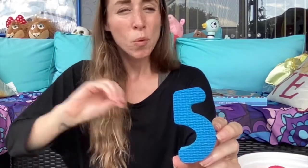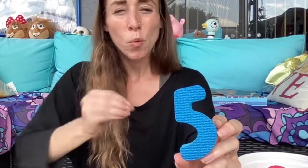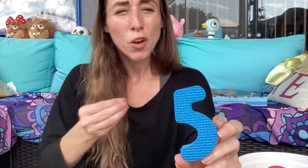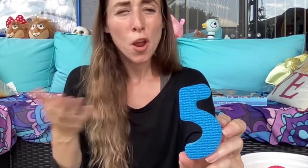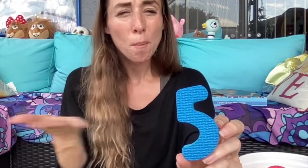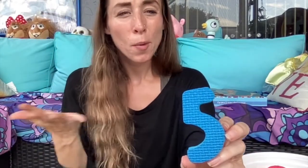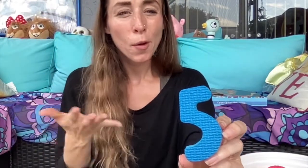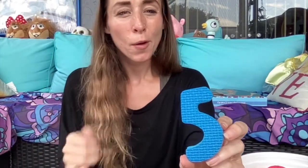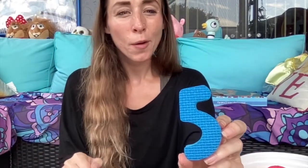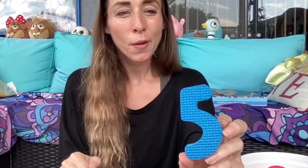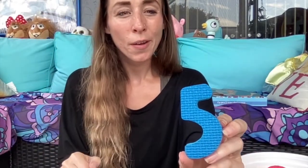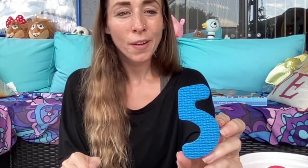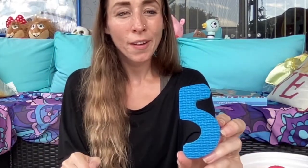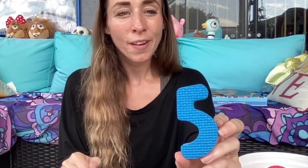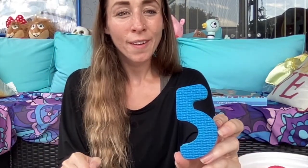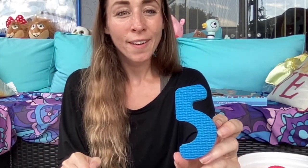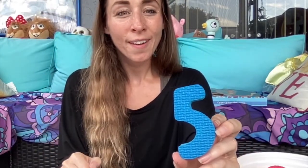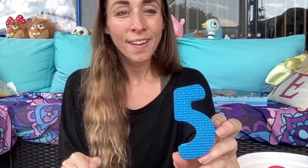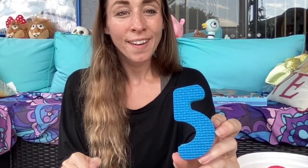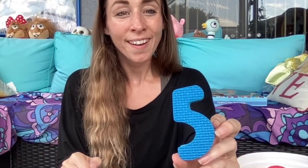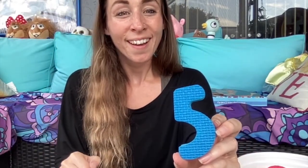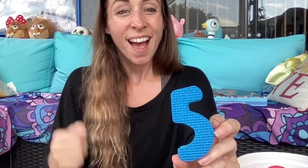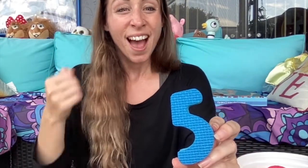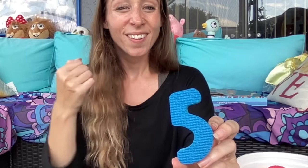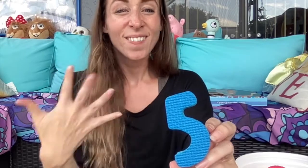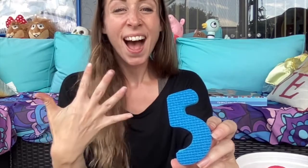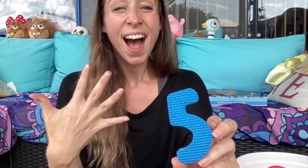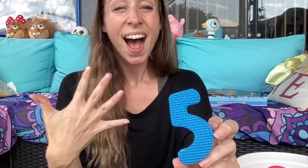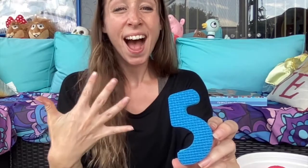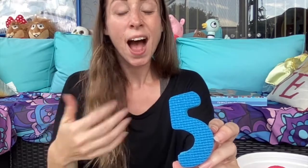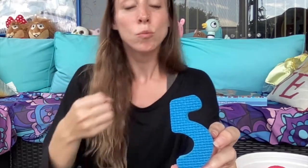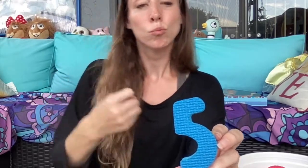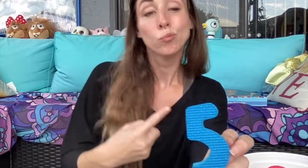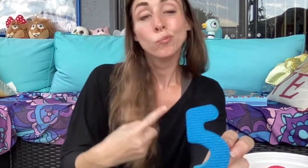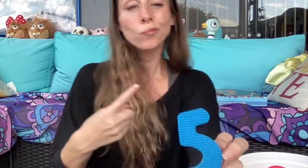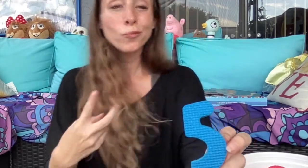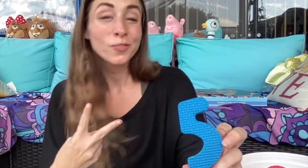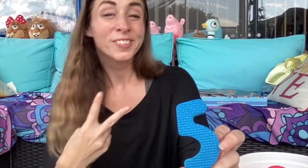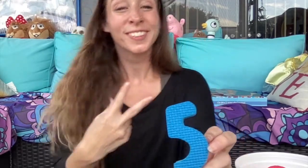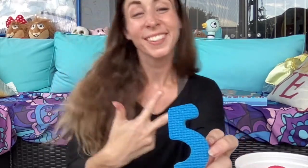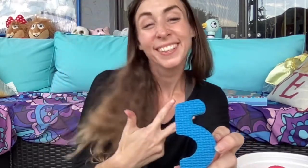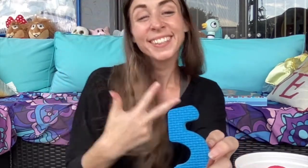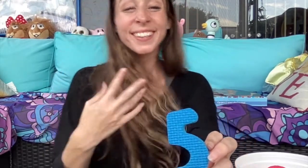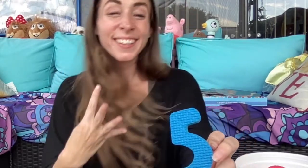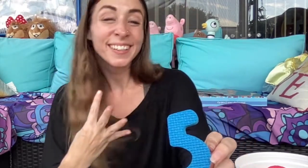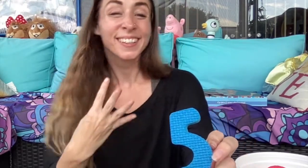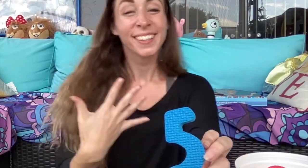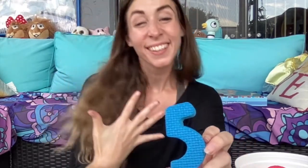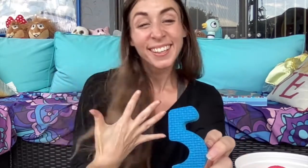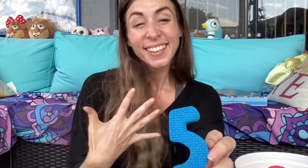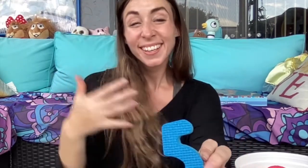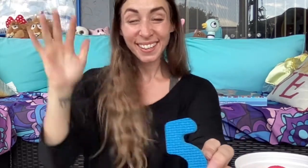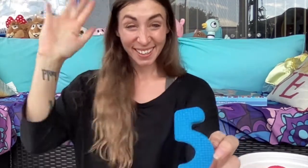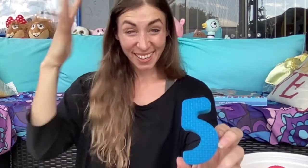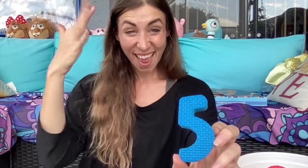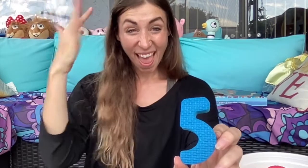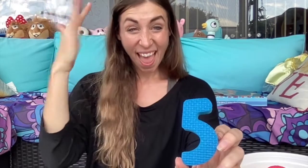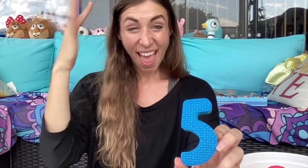What number is that? Five One two three four five, hooray!